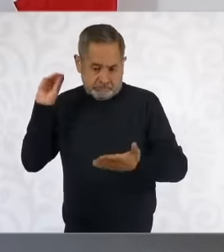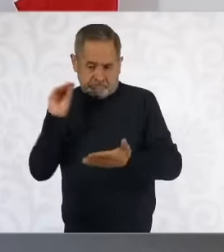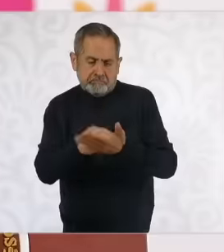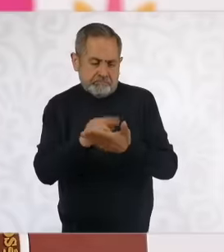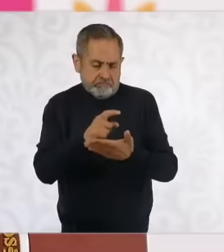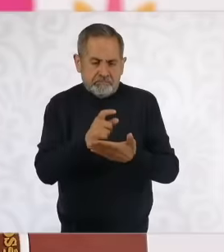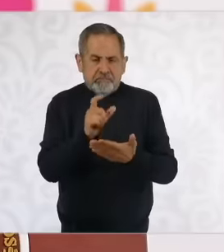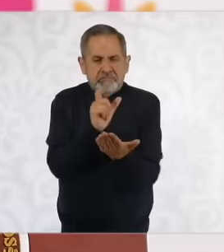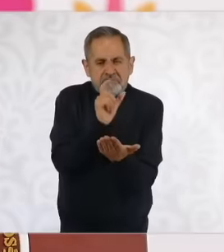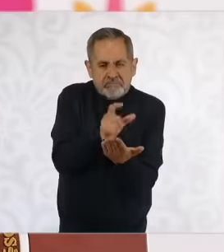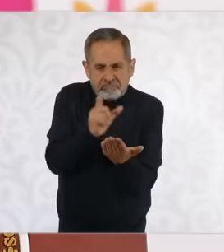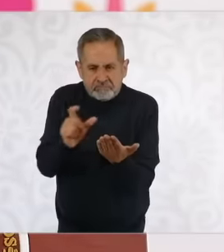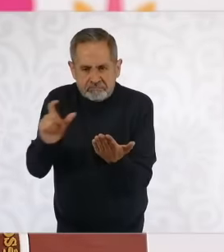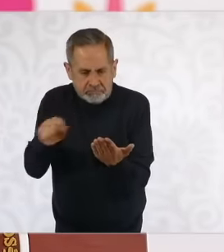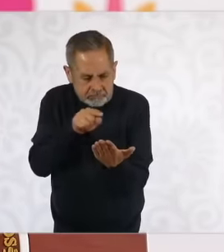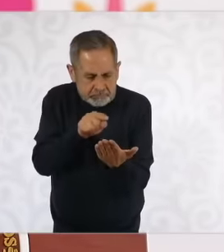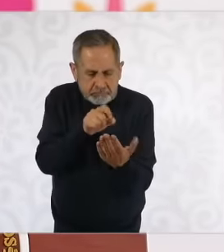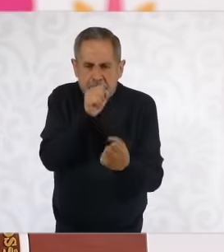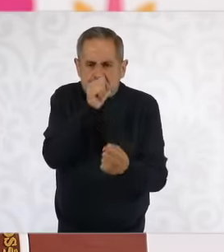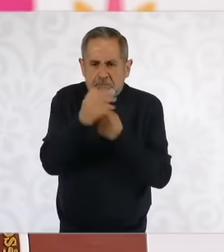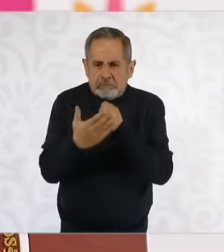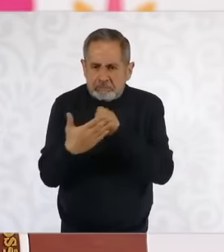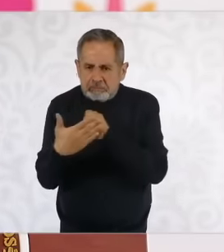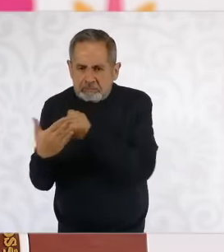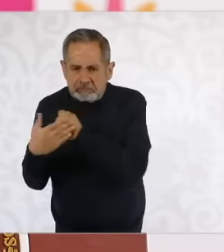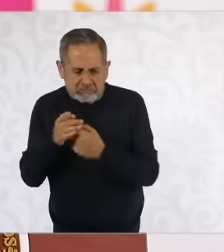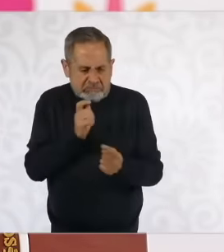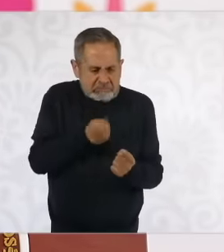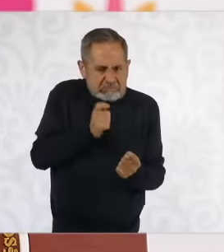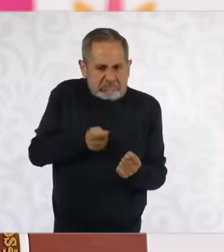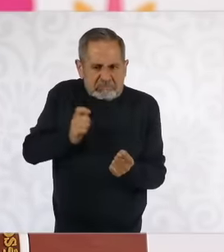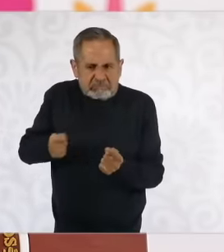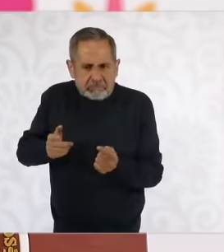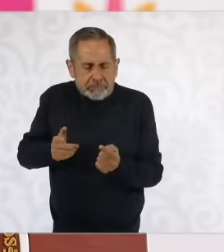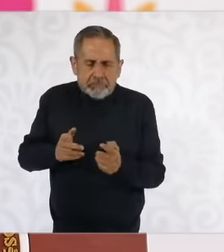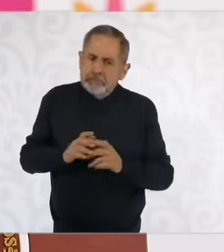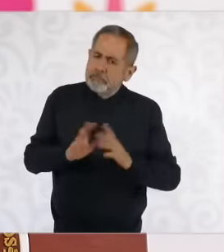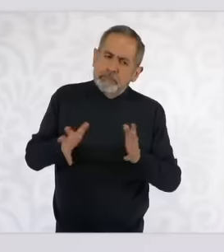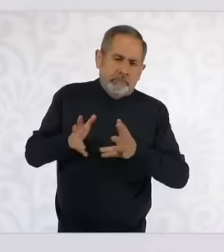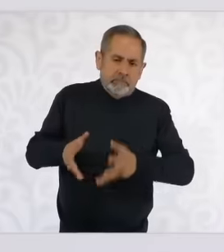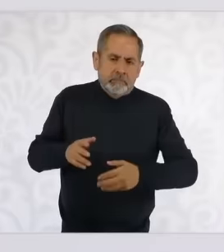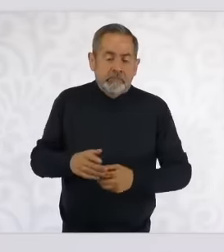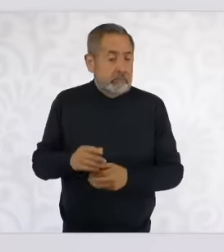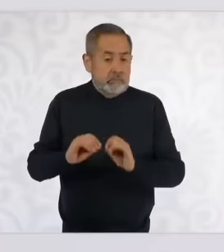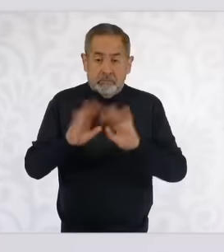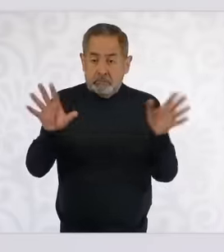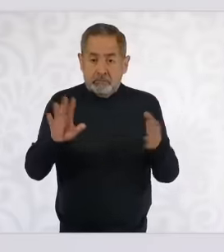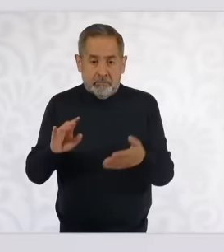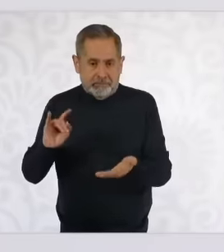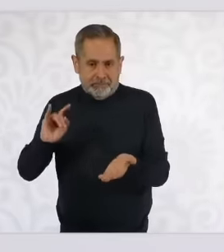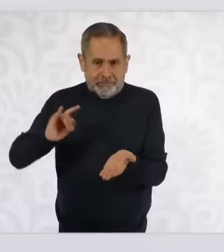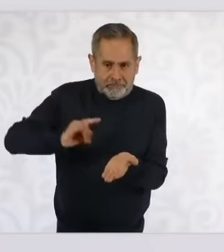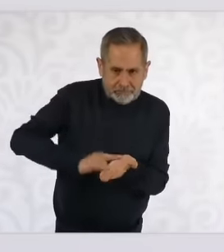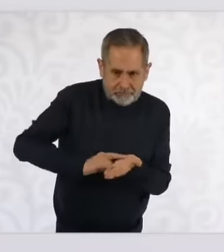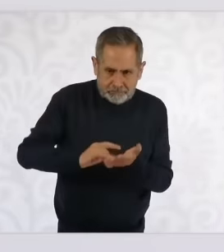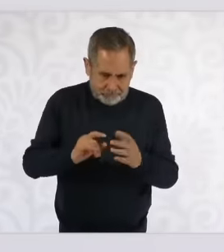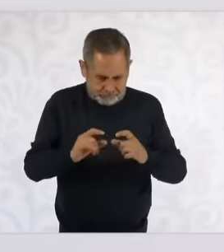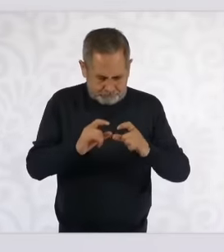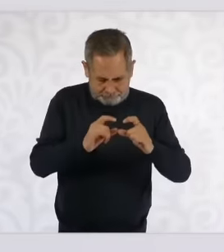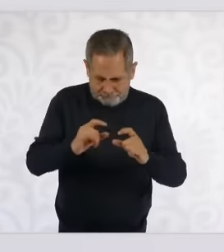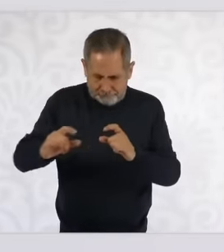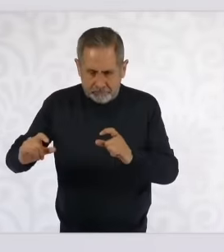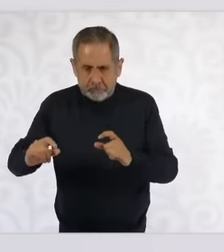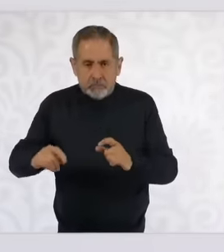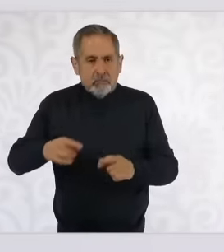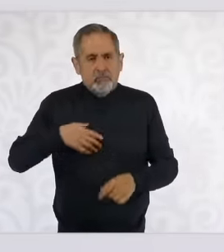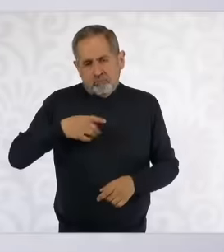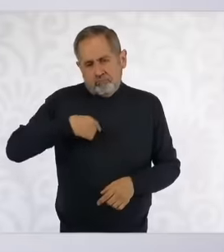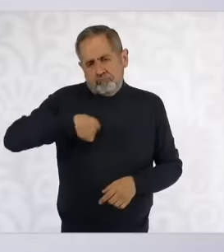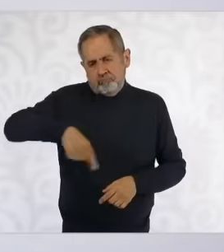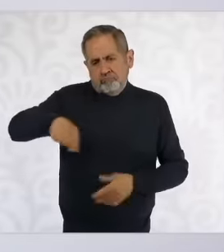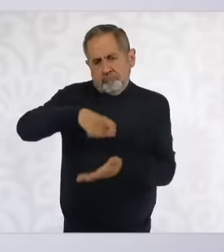of the food, so what a label tells the person who buys it